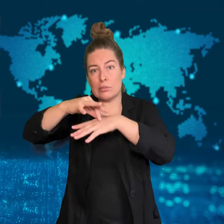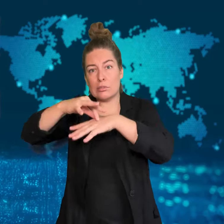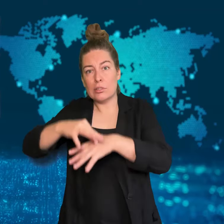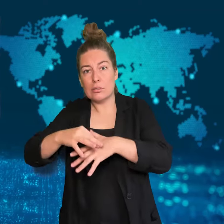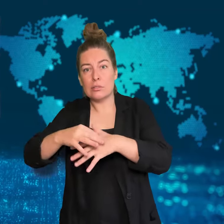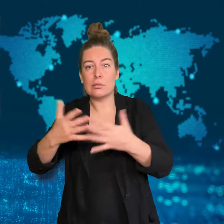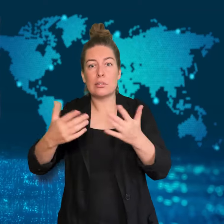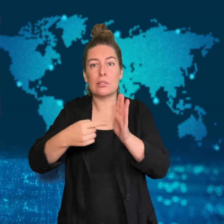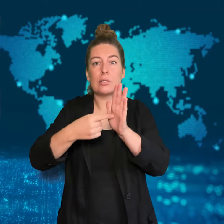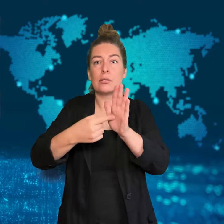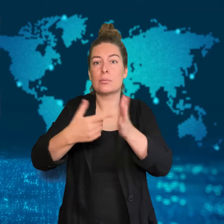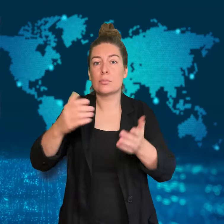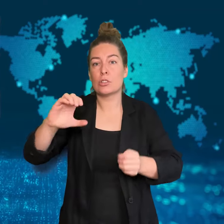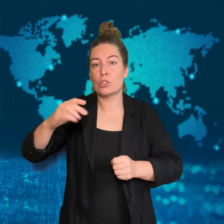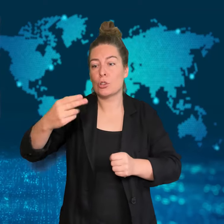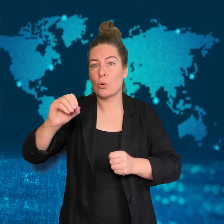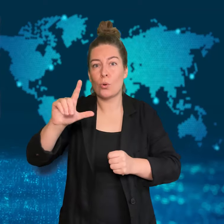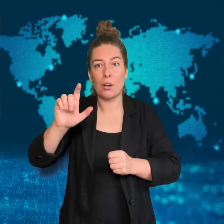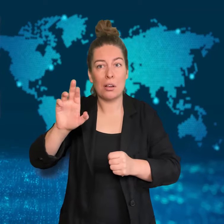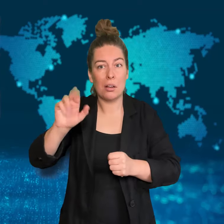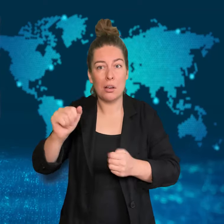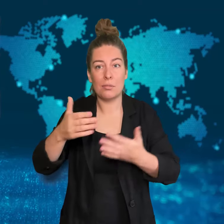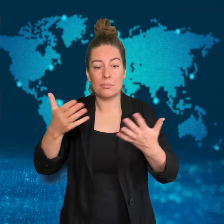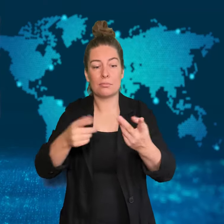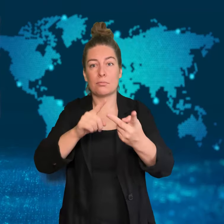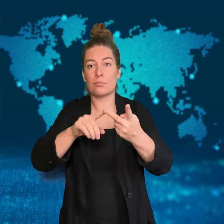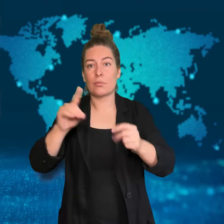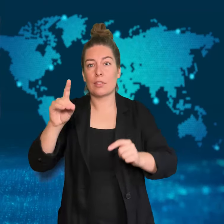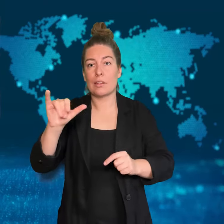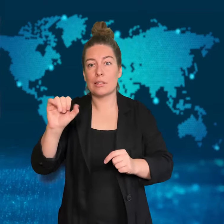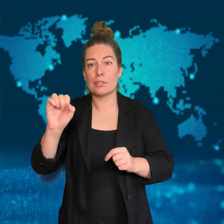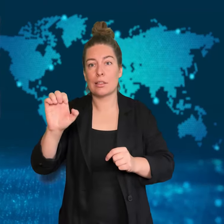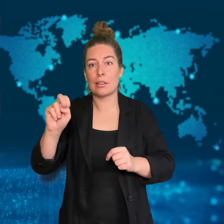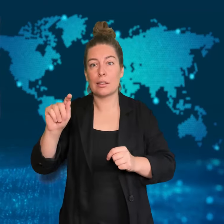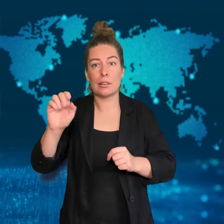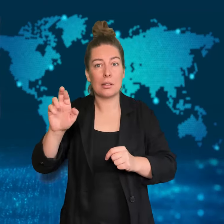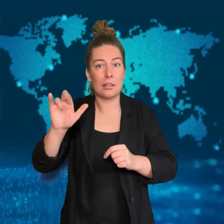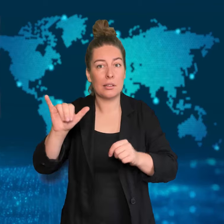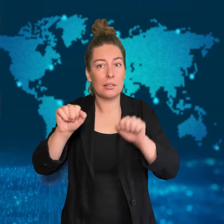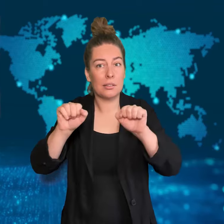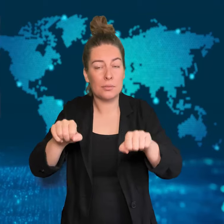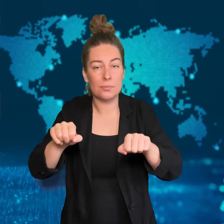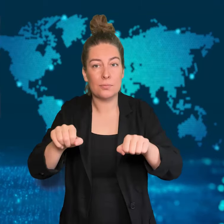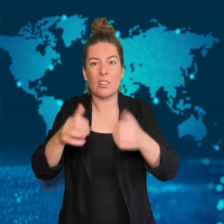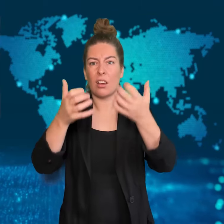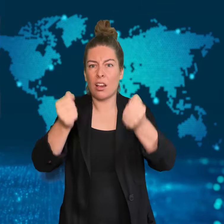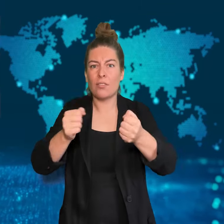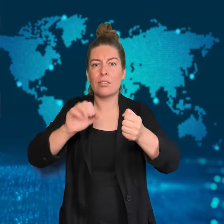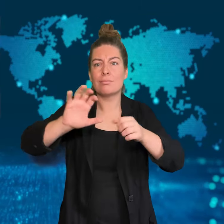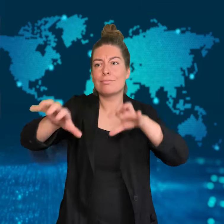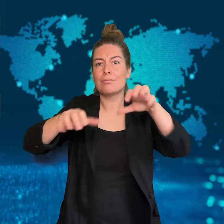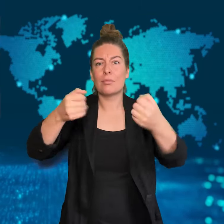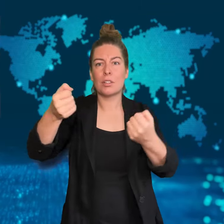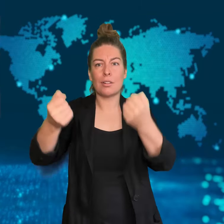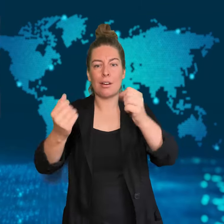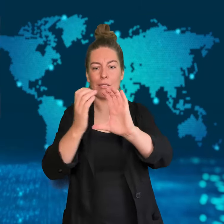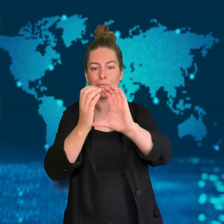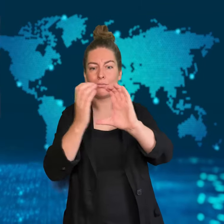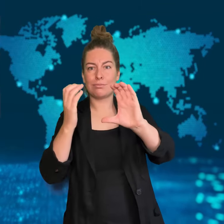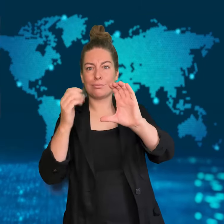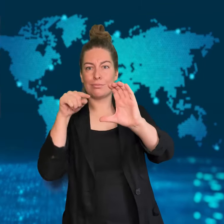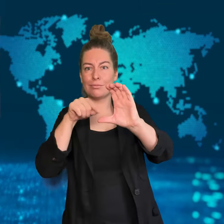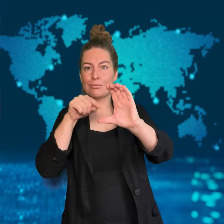This leads to greater problems since waterborne disease may spread -